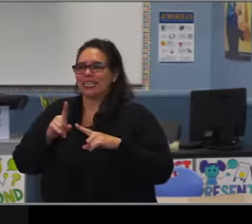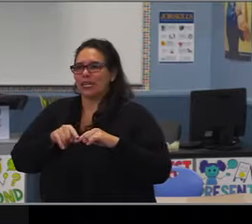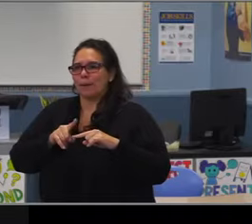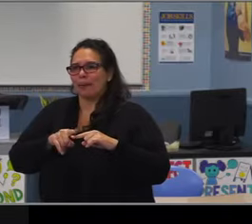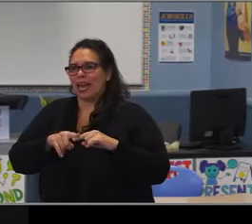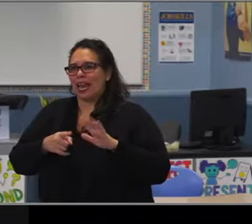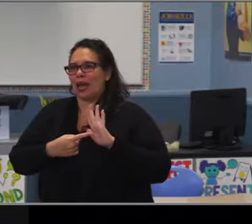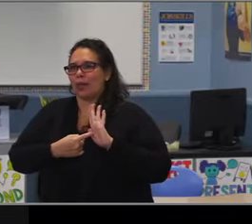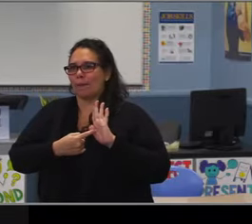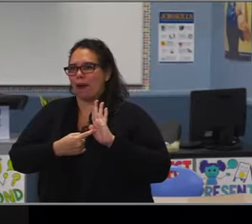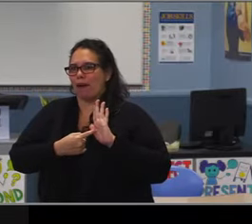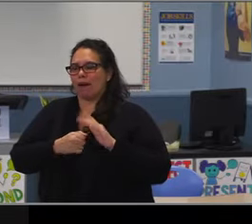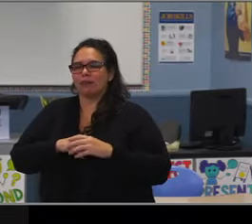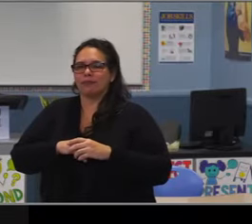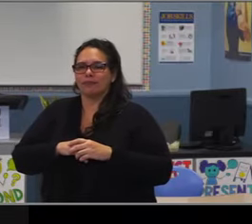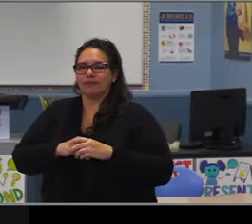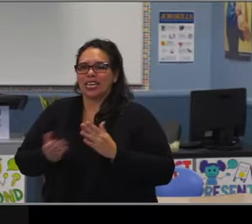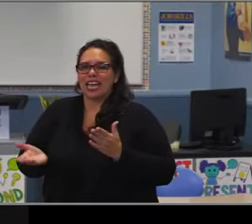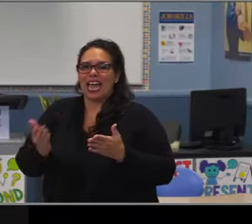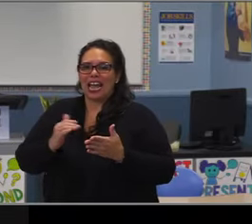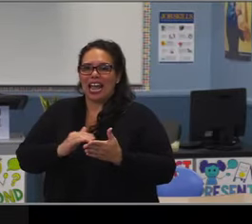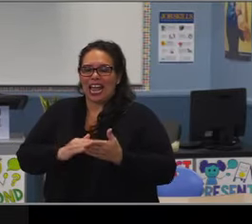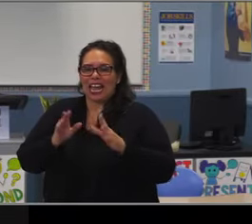I applaud the work that you've done Chris that's phenomenal.